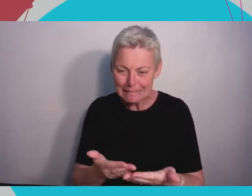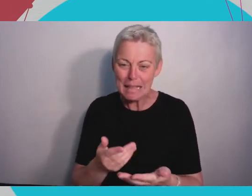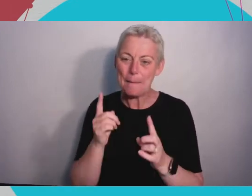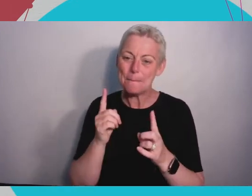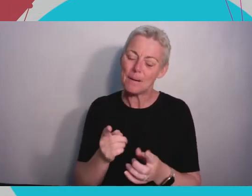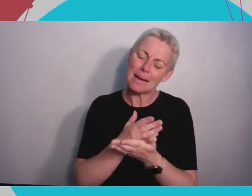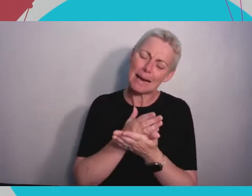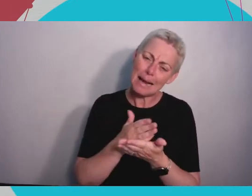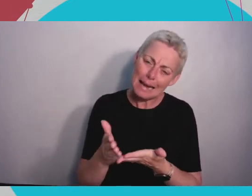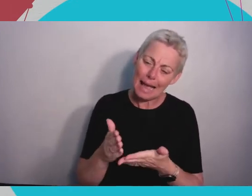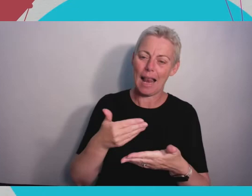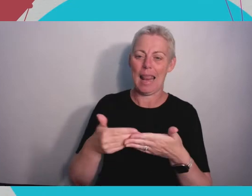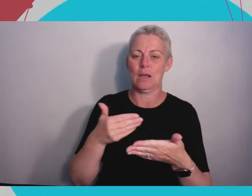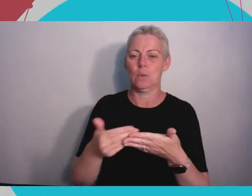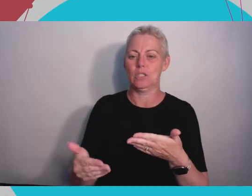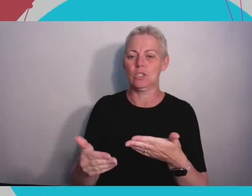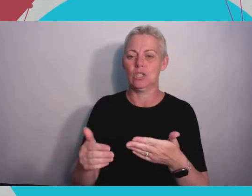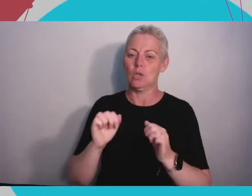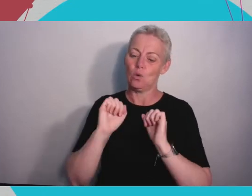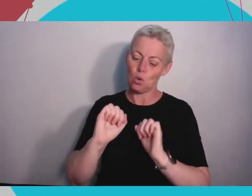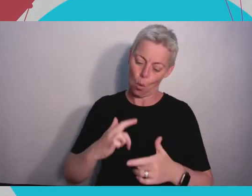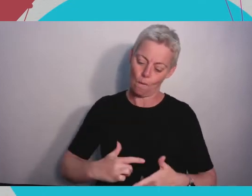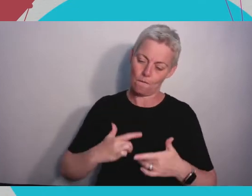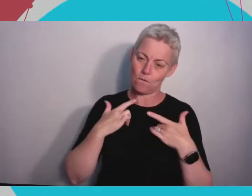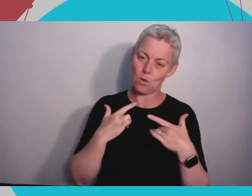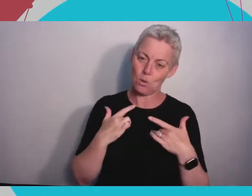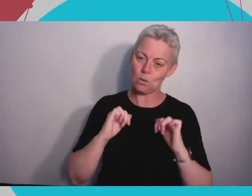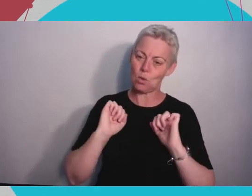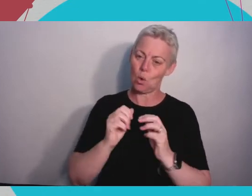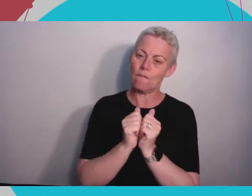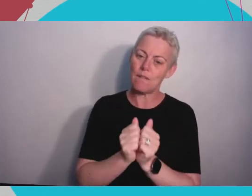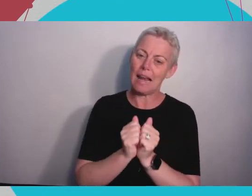view across, to get your values across, to get what you want to do, what you want to